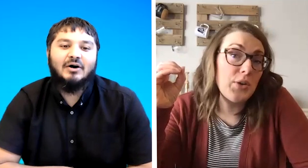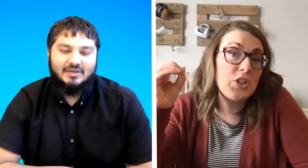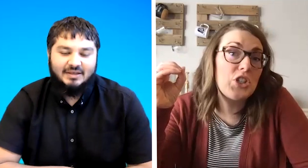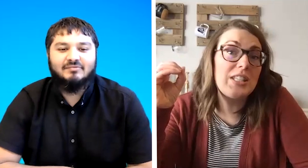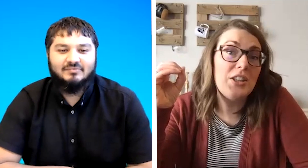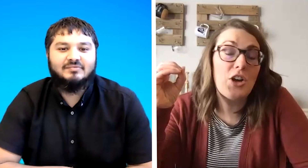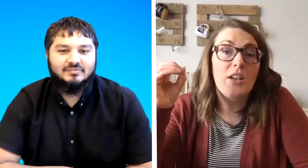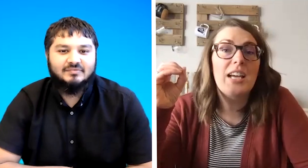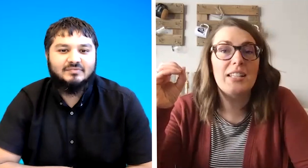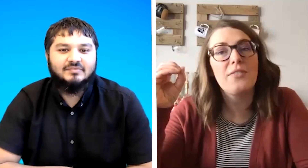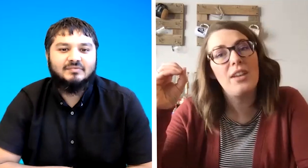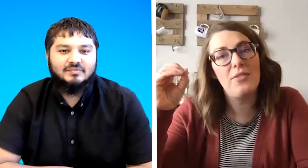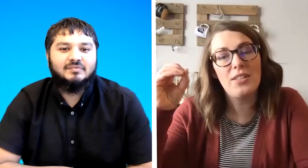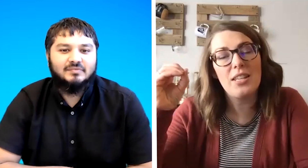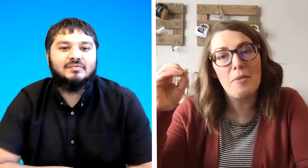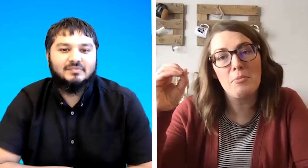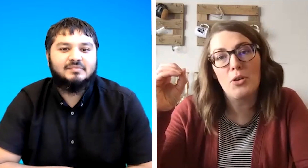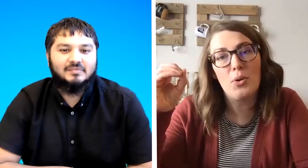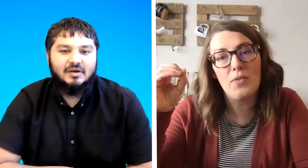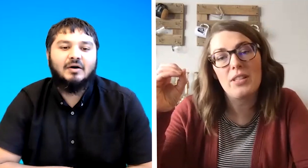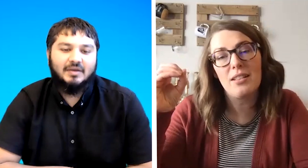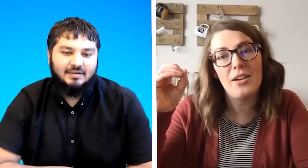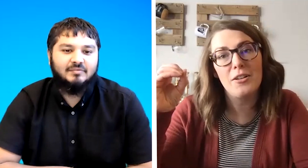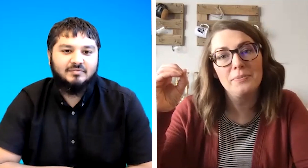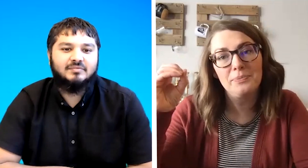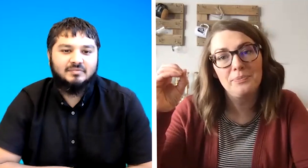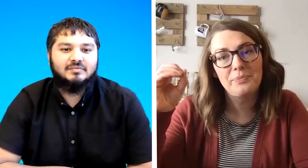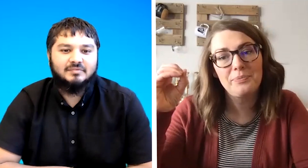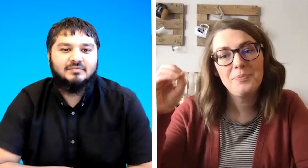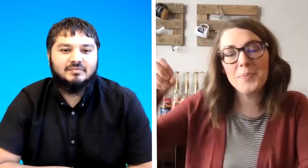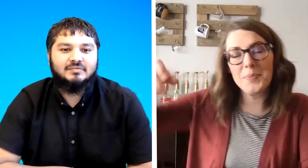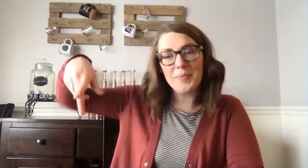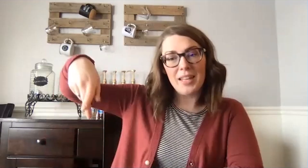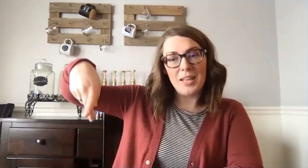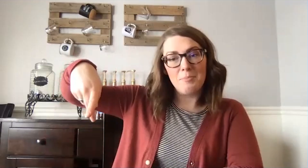just in the context of if it's a number or if it's a letter p